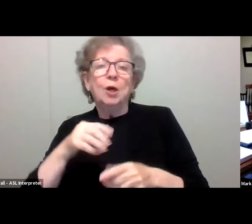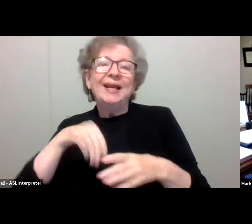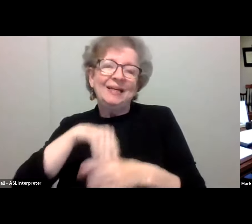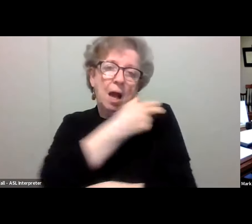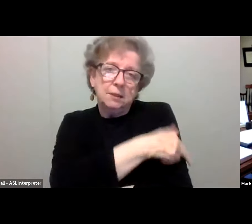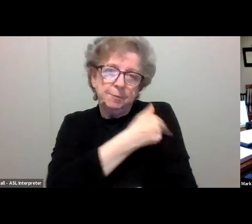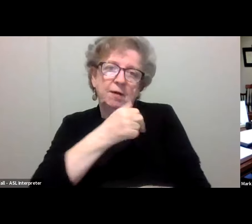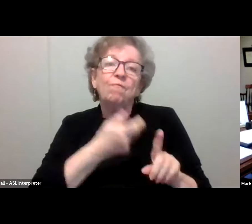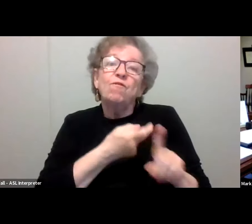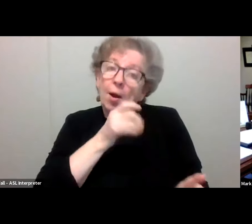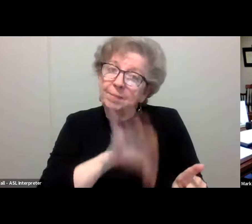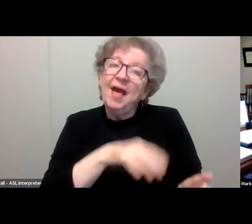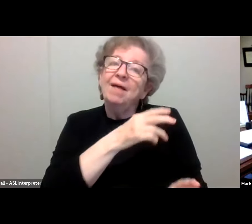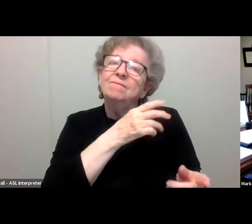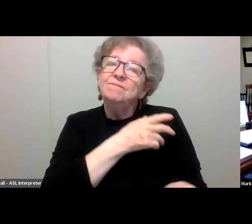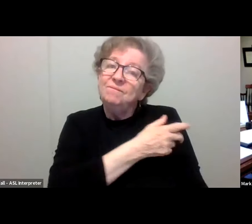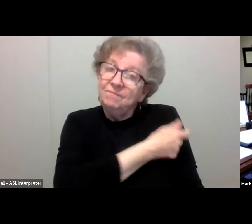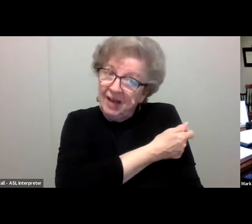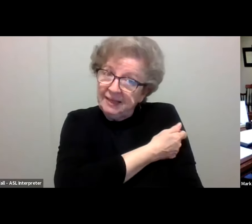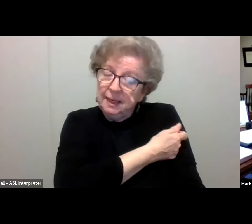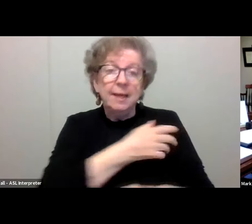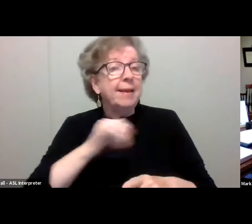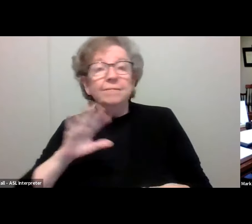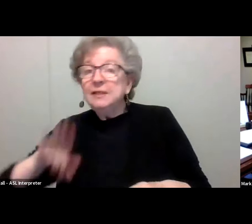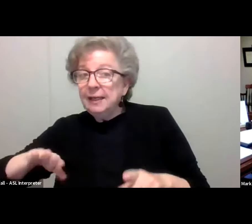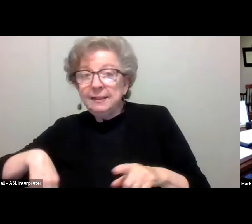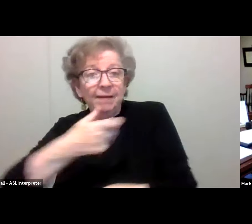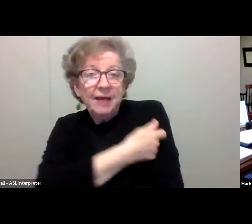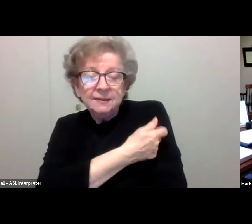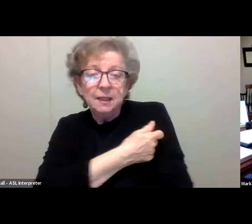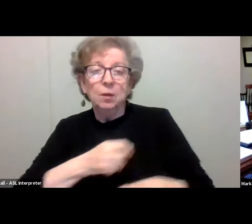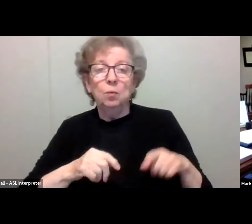and the rate in unvaccinated persons was 29.4 per 100,000.